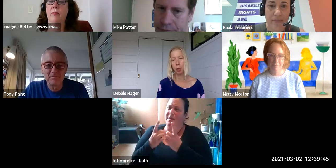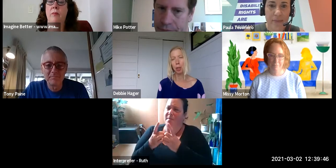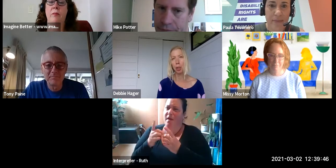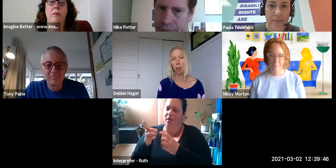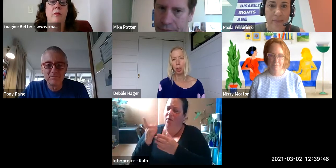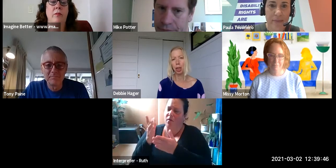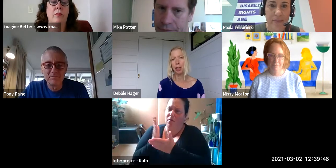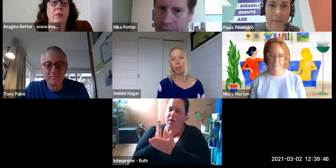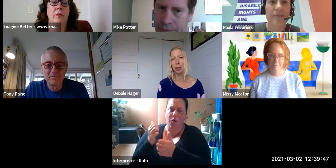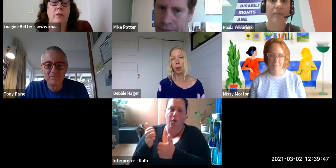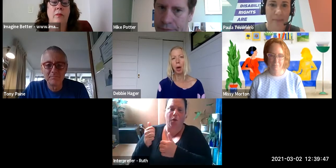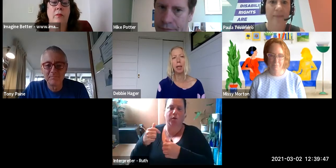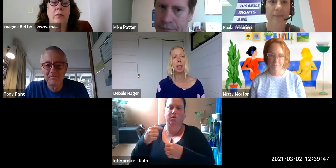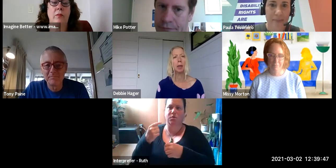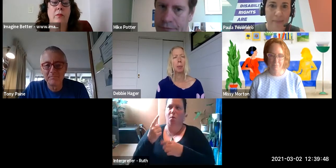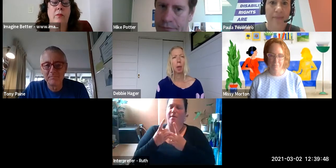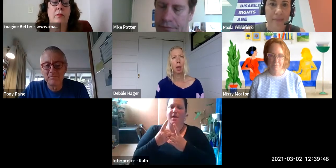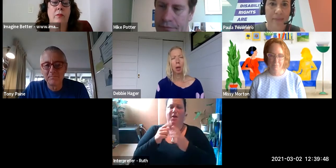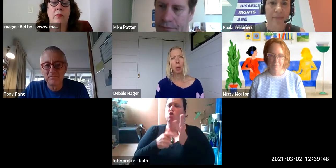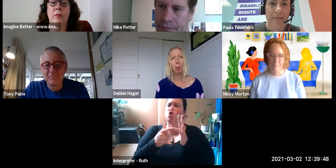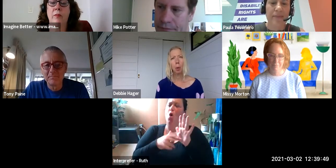the most urgent changes required?